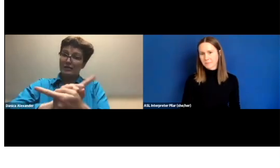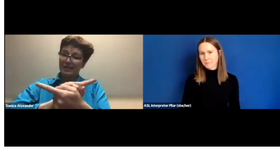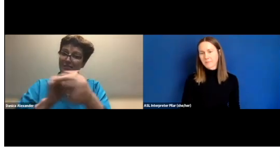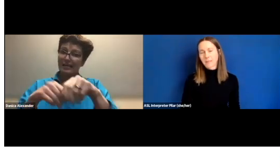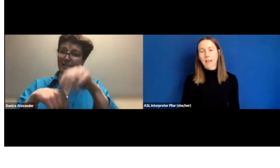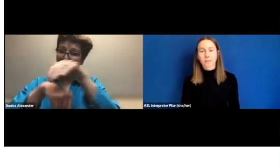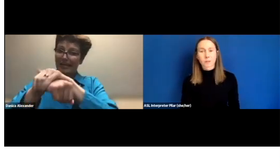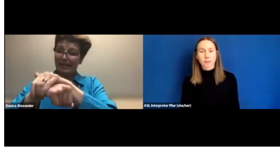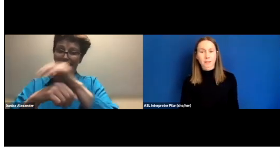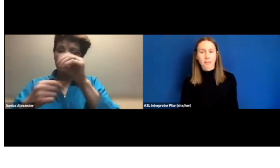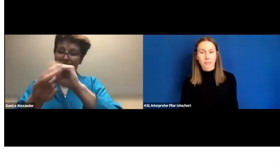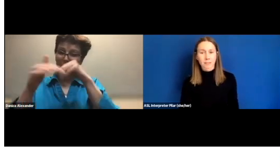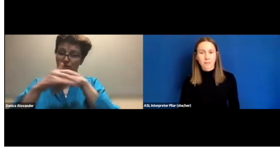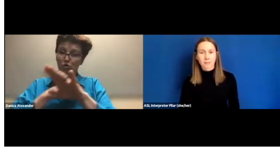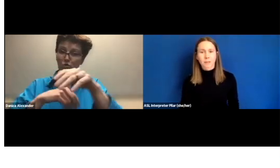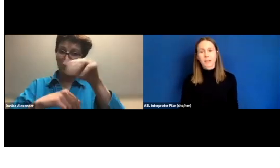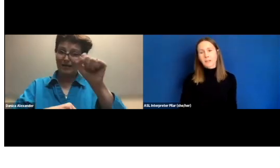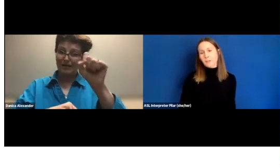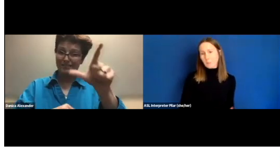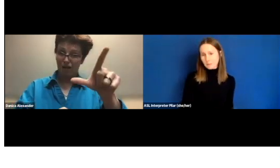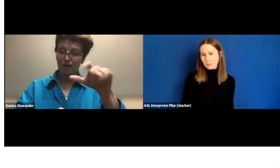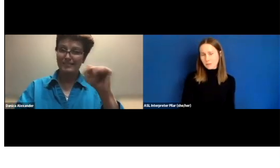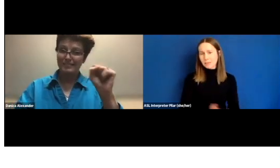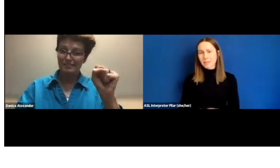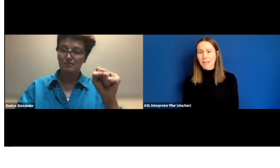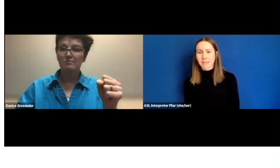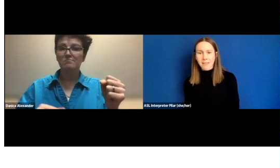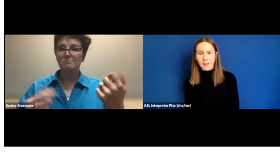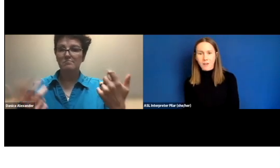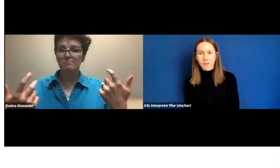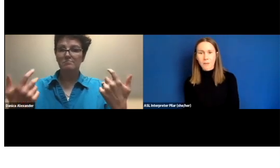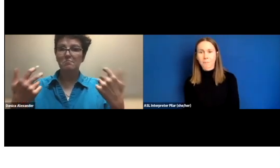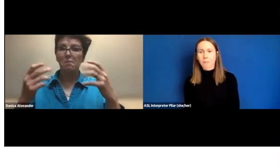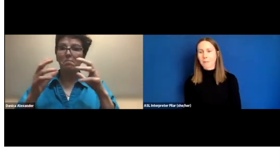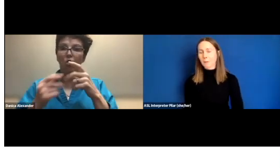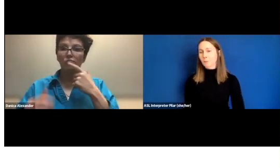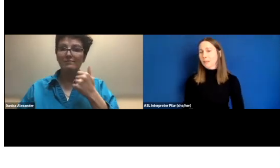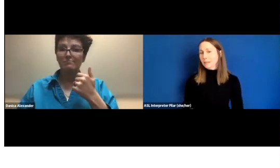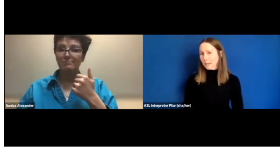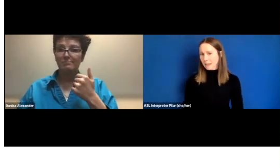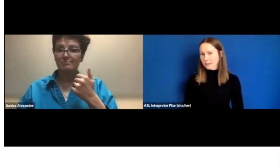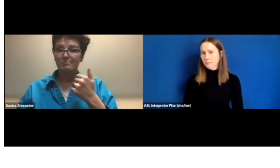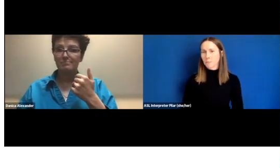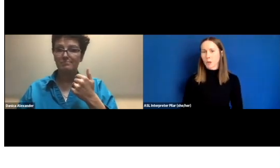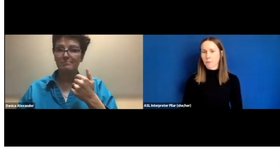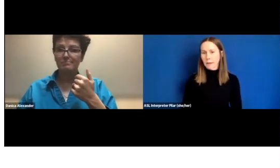That translated from English into ASL might be written as "ball red".